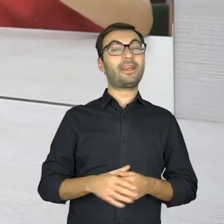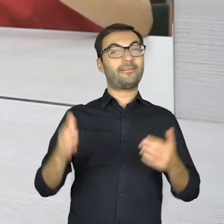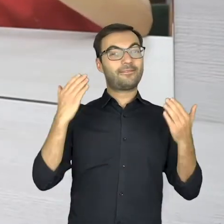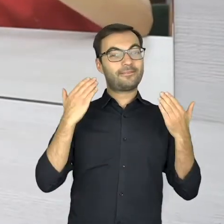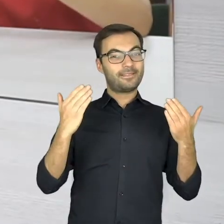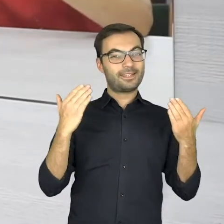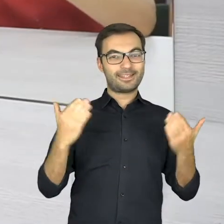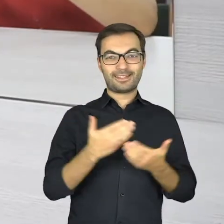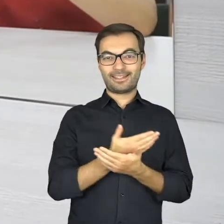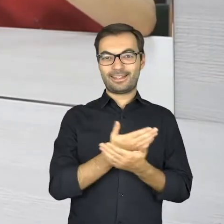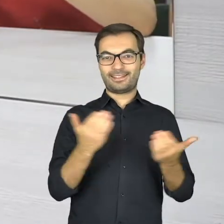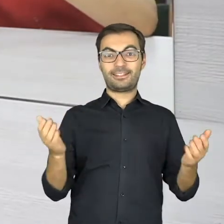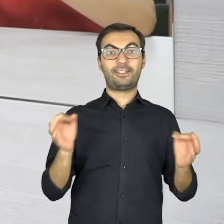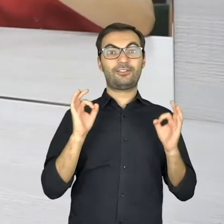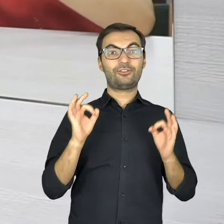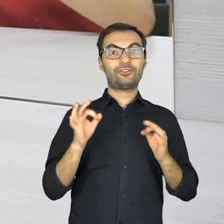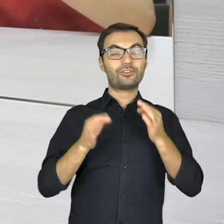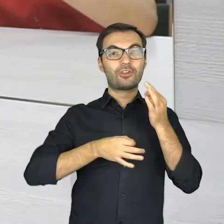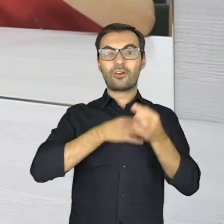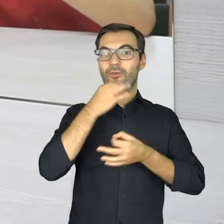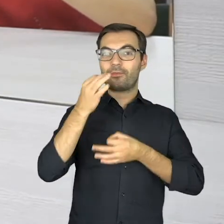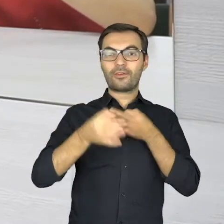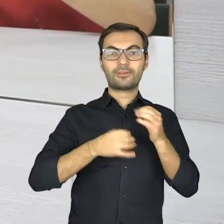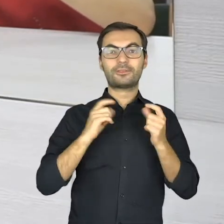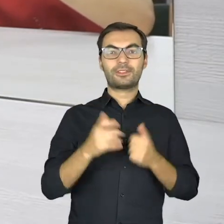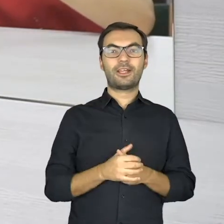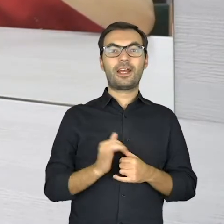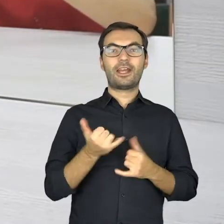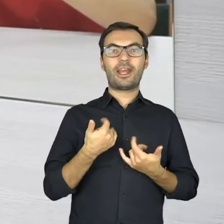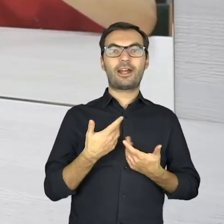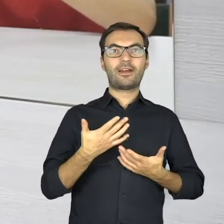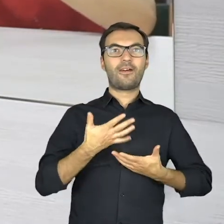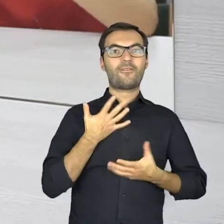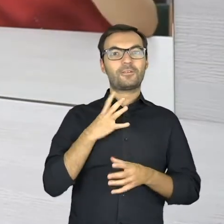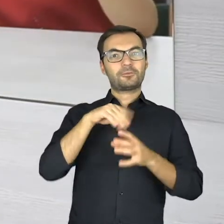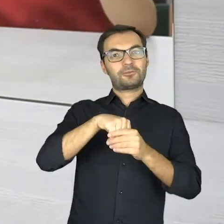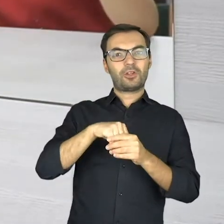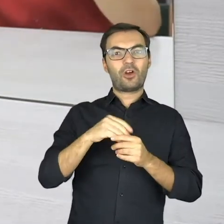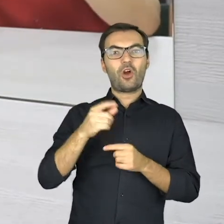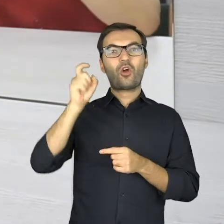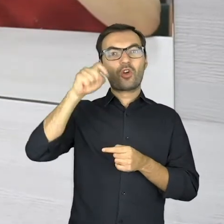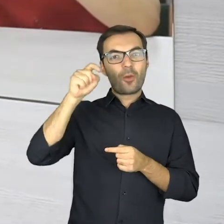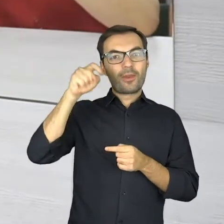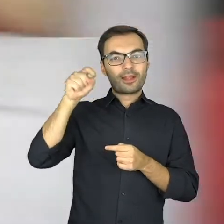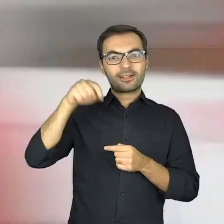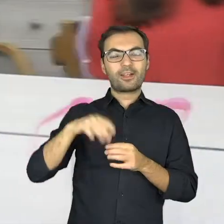Good evening! Today I’ll tell you have to play the role of the Drop. Step by step.